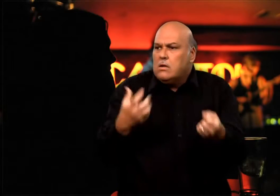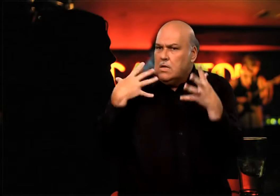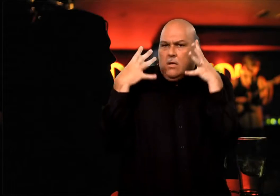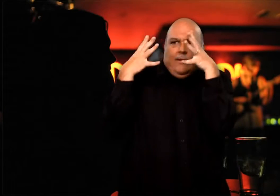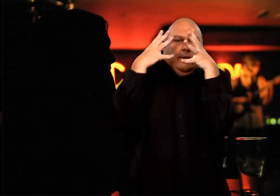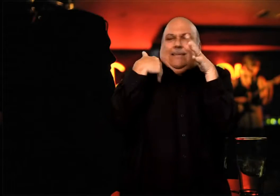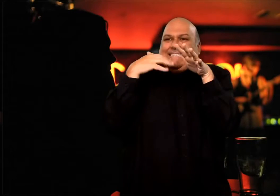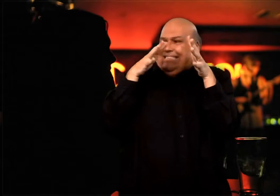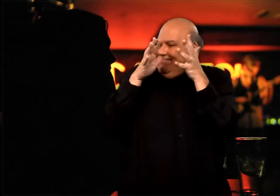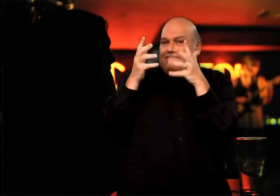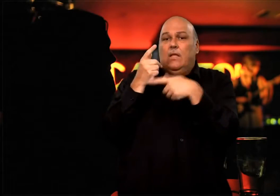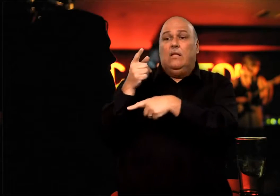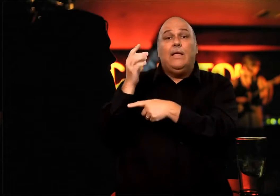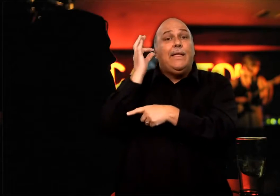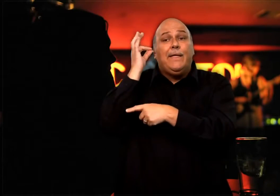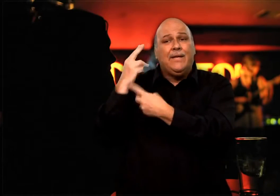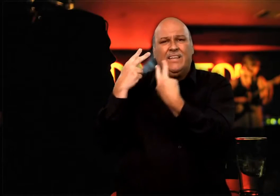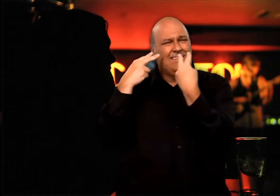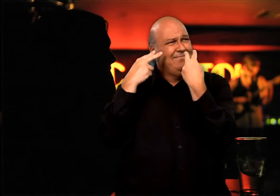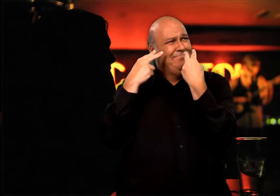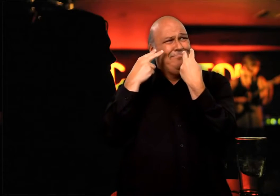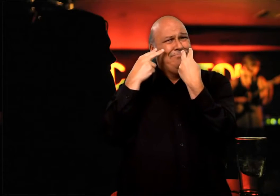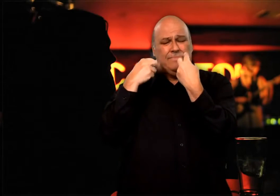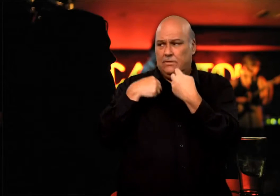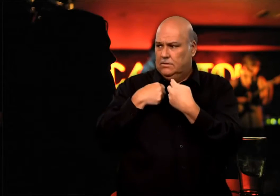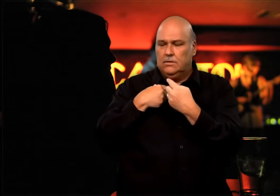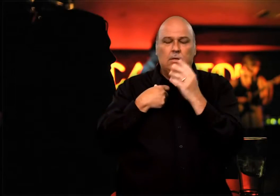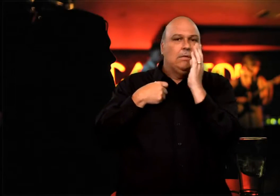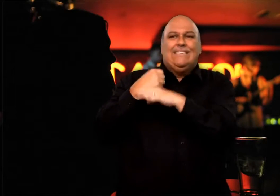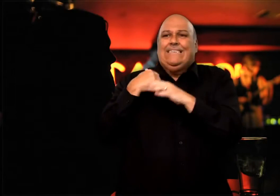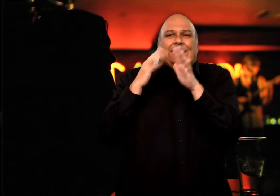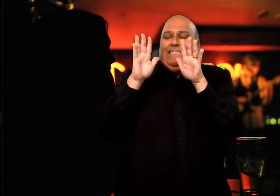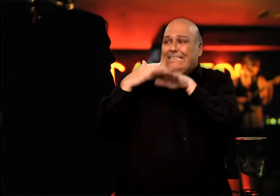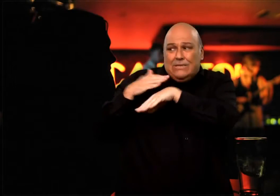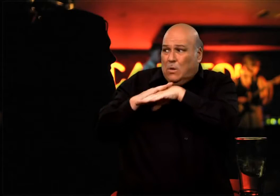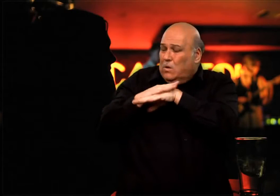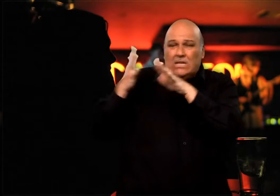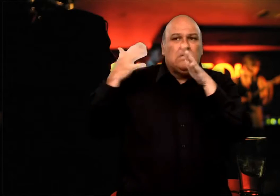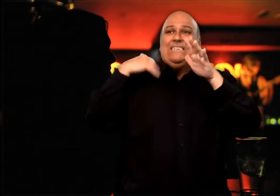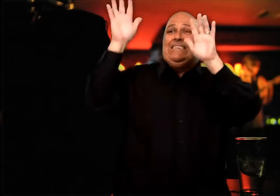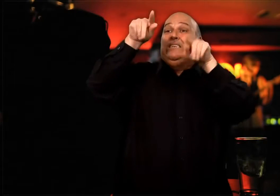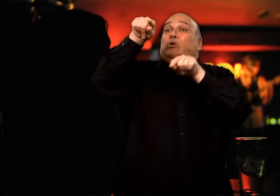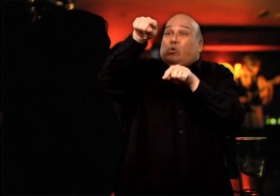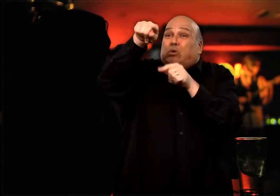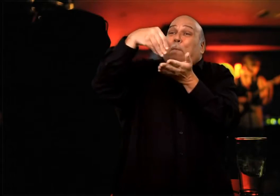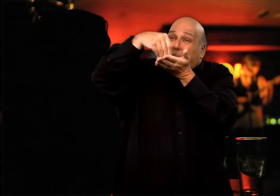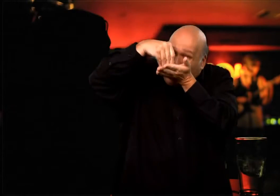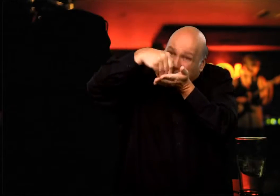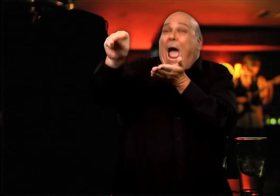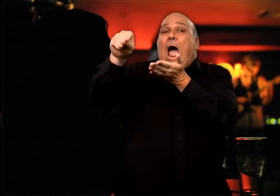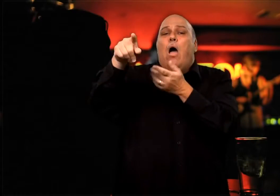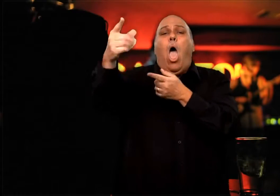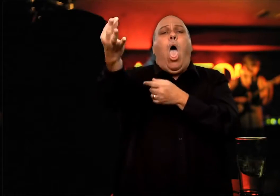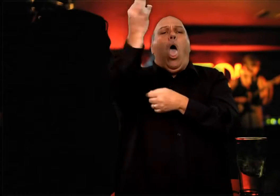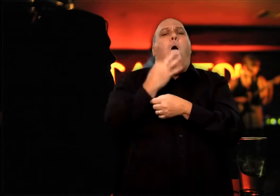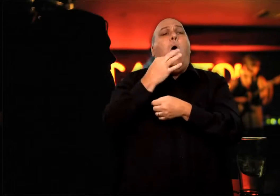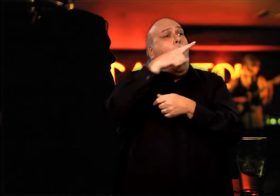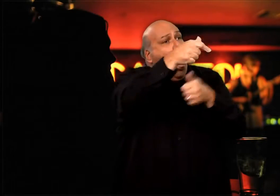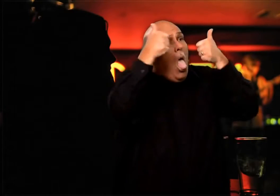Finally, I asked Blair if she could buy a drink for me but she decided to ask me if I was all right. I was really thirsty and wanted